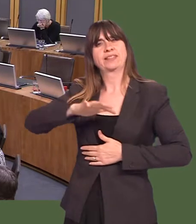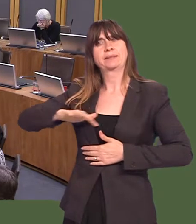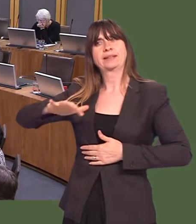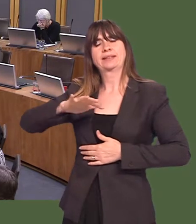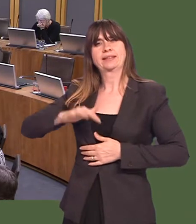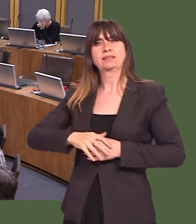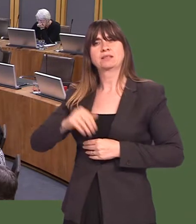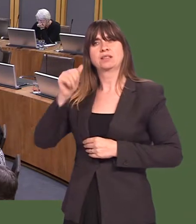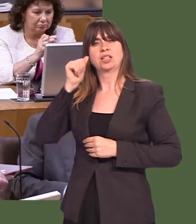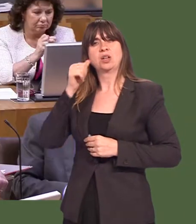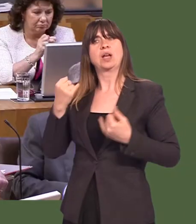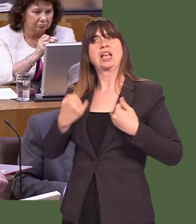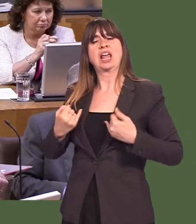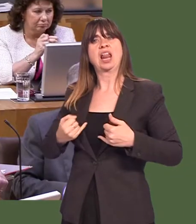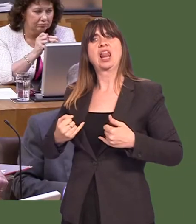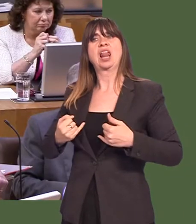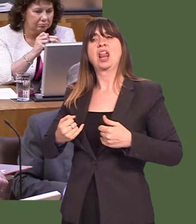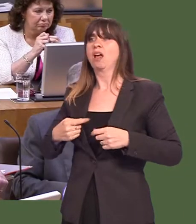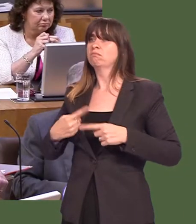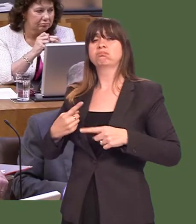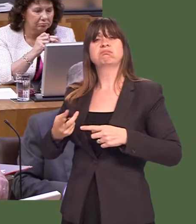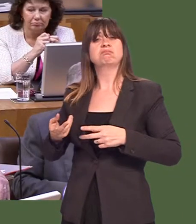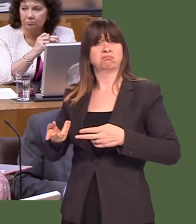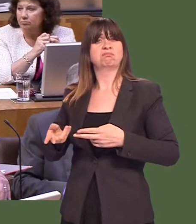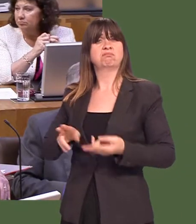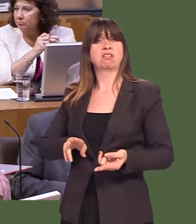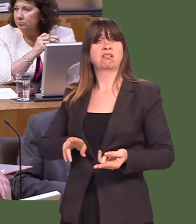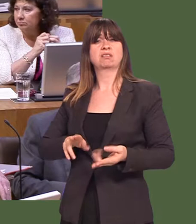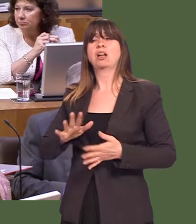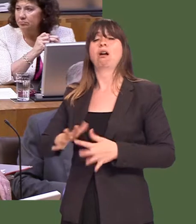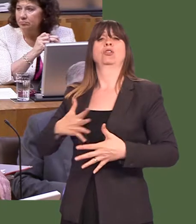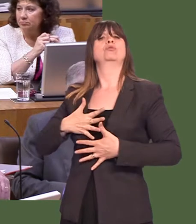I know the illness was short and, in many ways, unexpected.